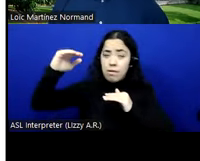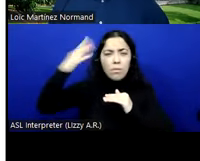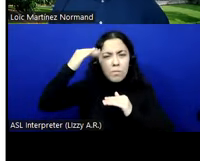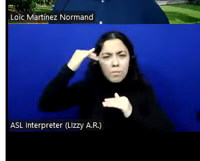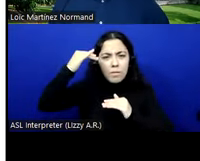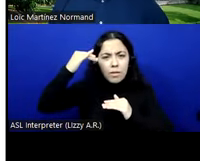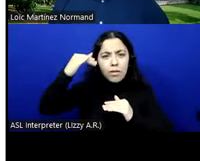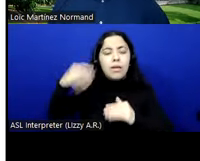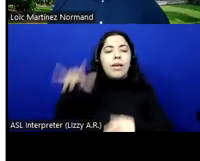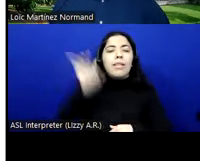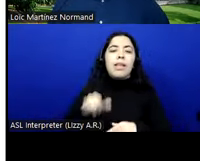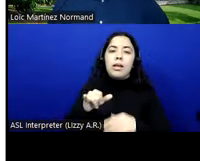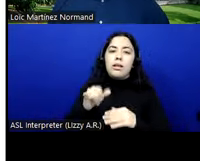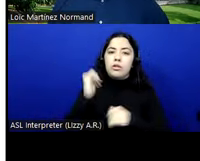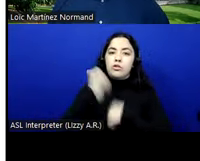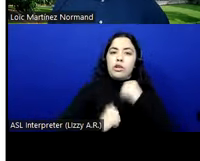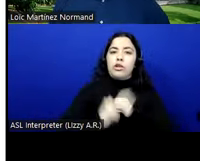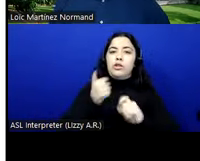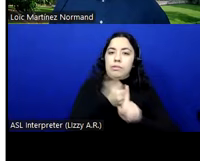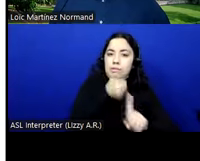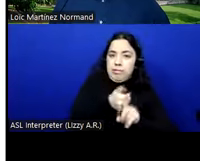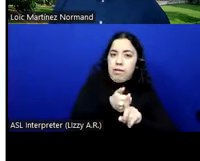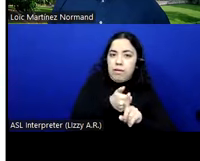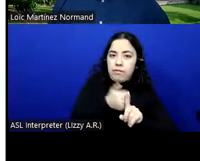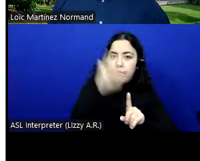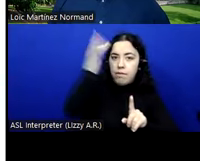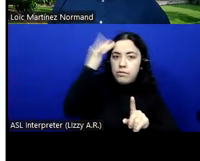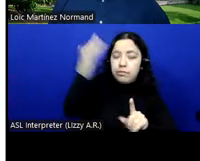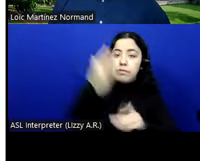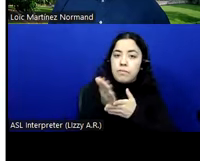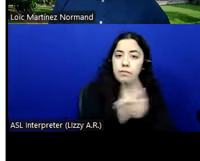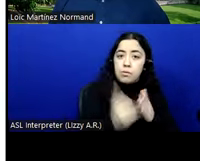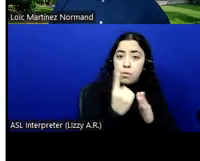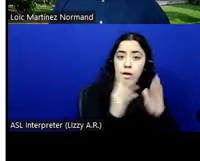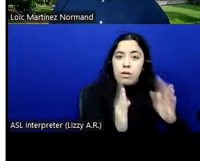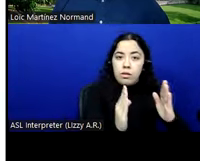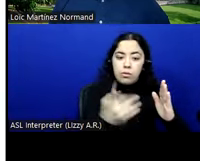the standard itself. So in Phase 1 we also agreed that we could not have a structure